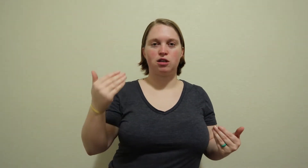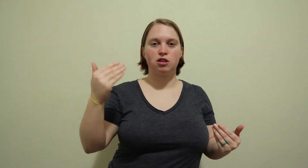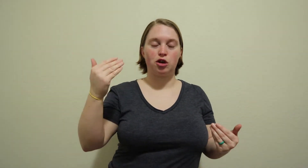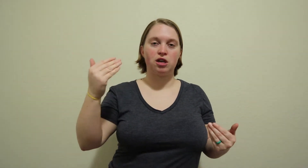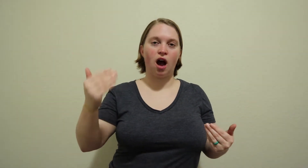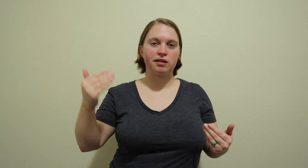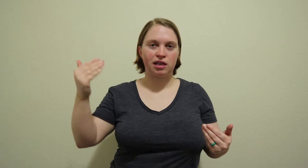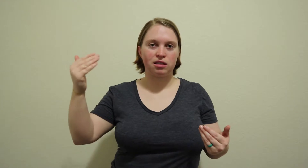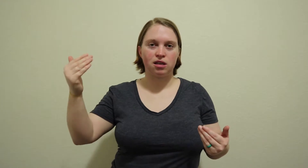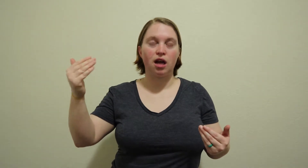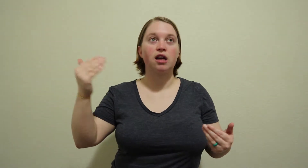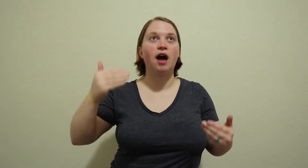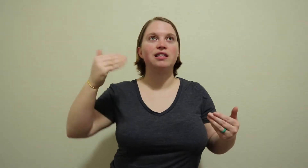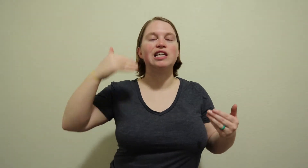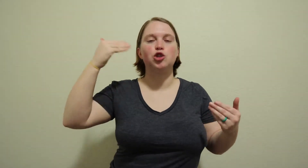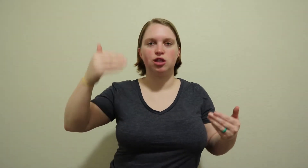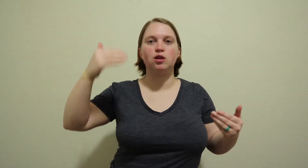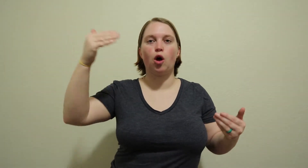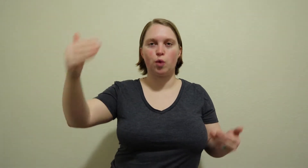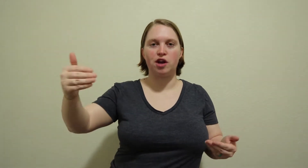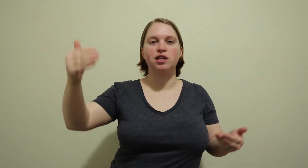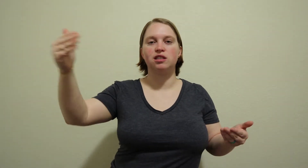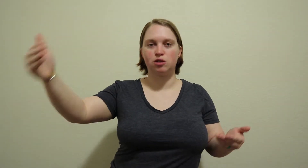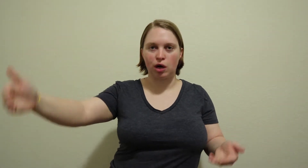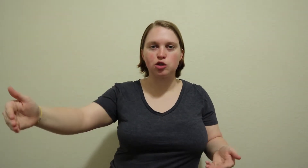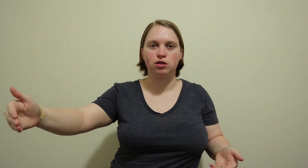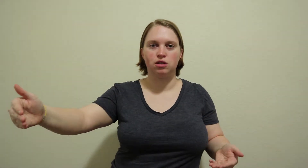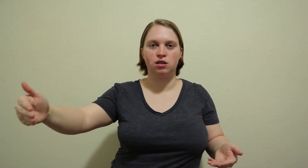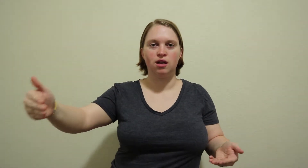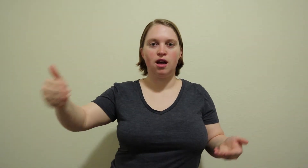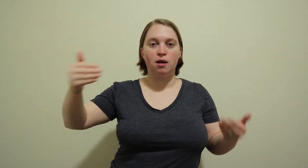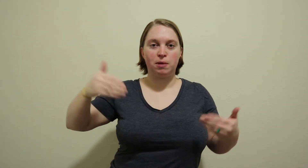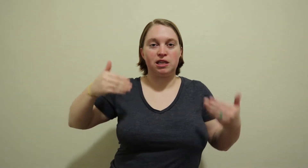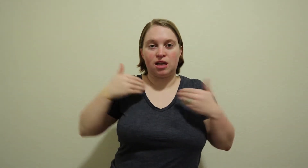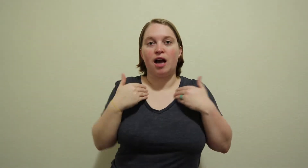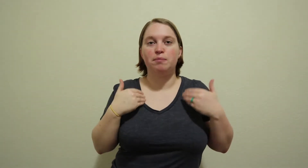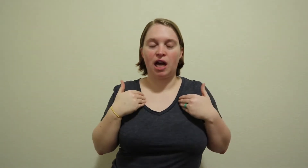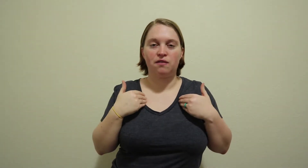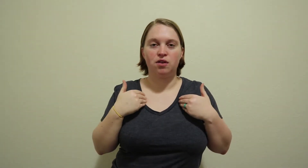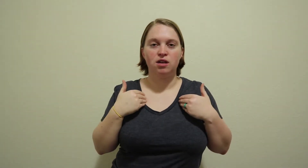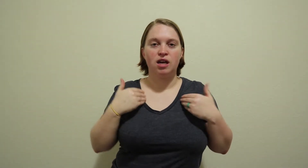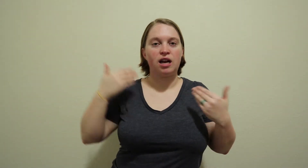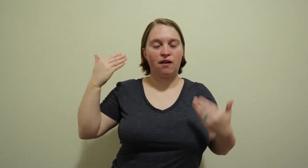your cogni, cognition awareness questions because I'm deaf and I have a